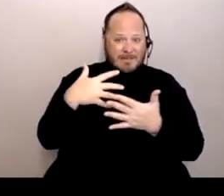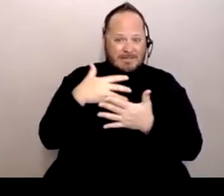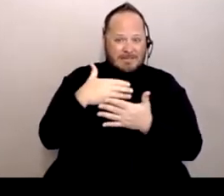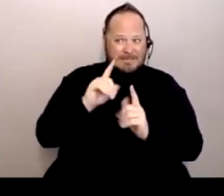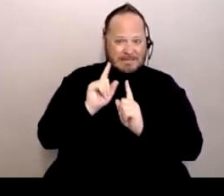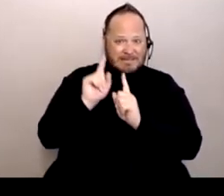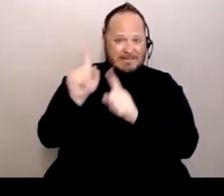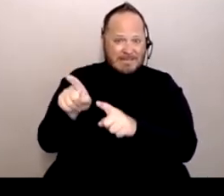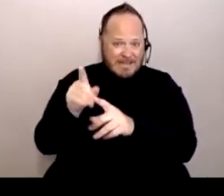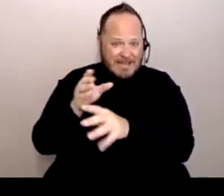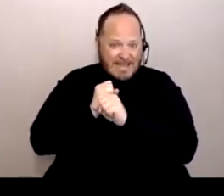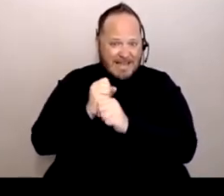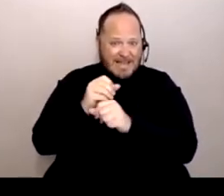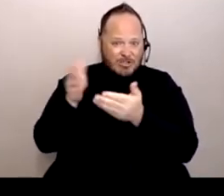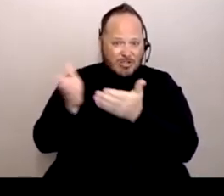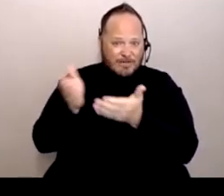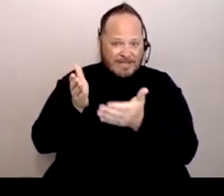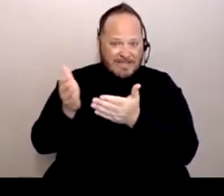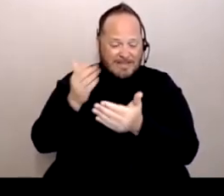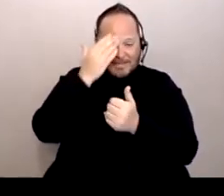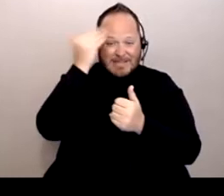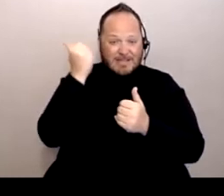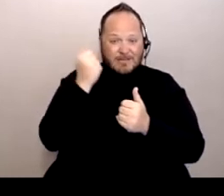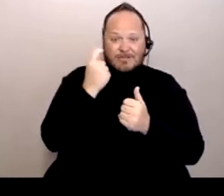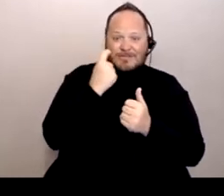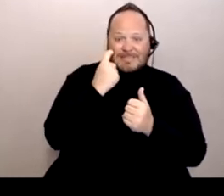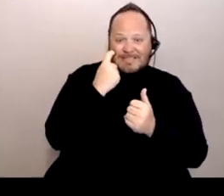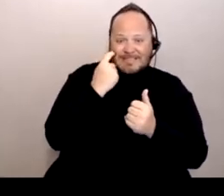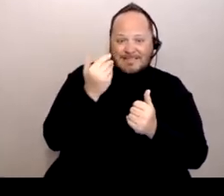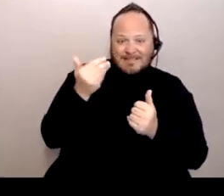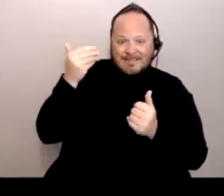because of the recent administration that just left